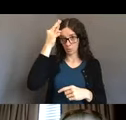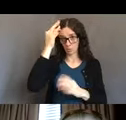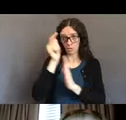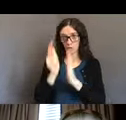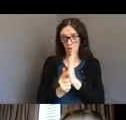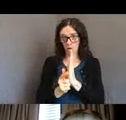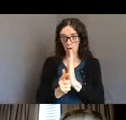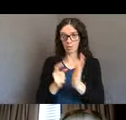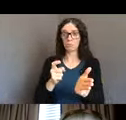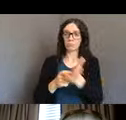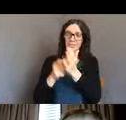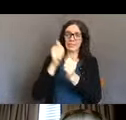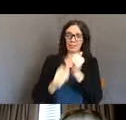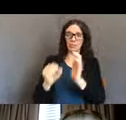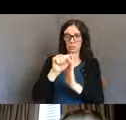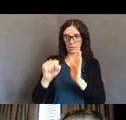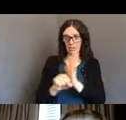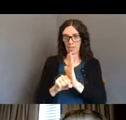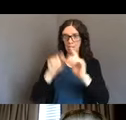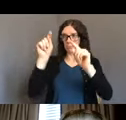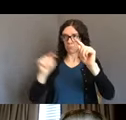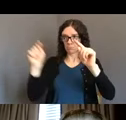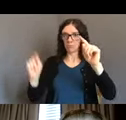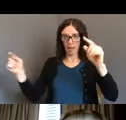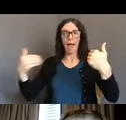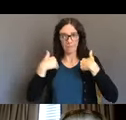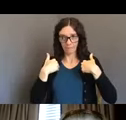but federal law also gives us five clear goals.